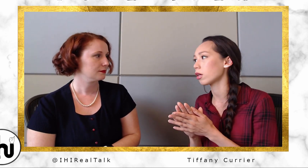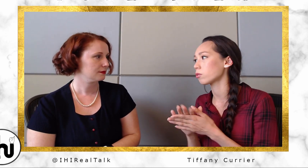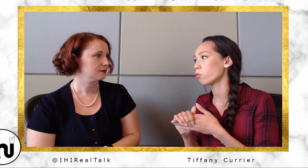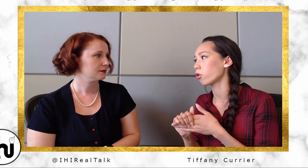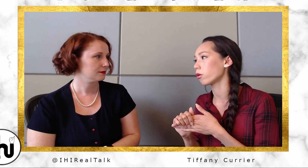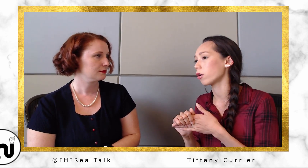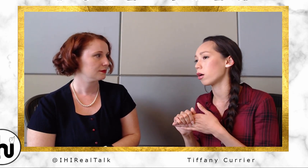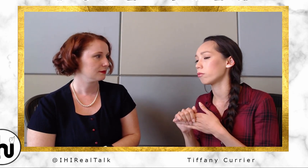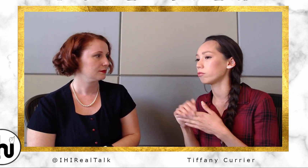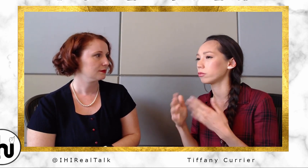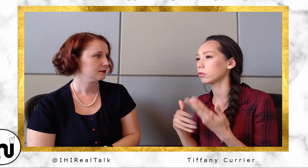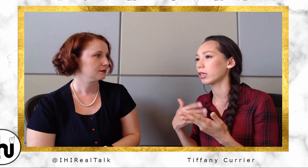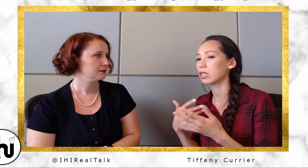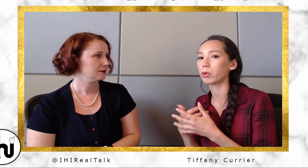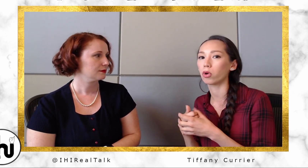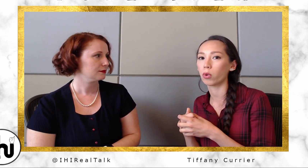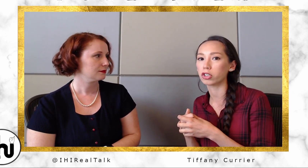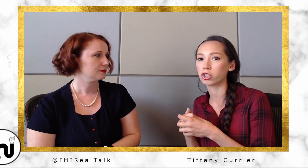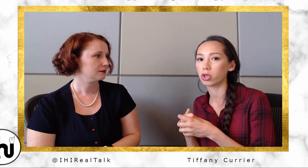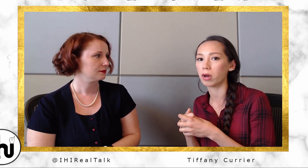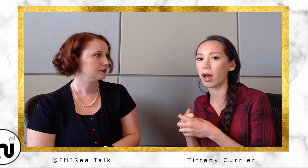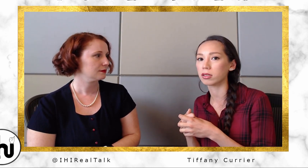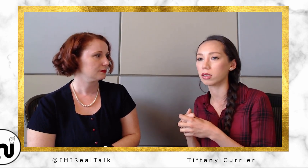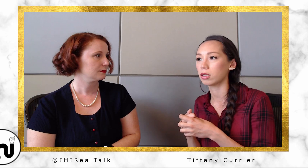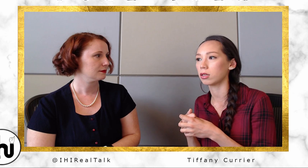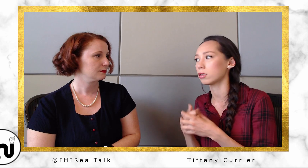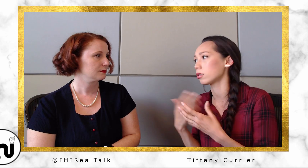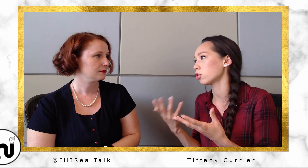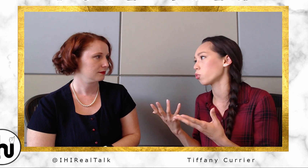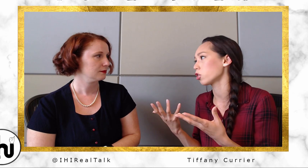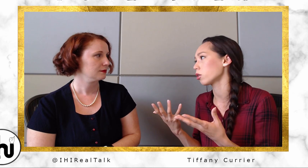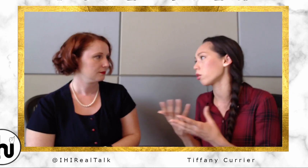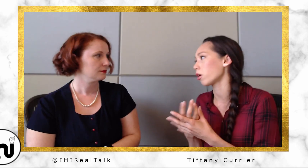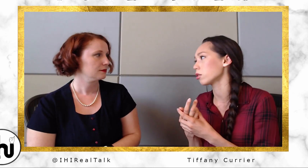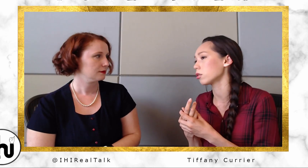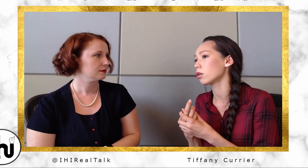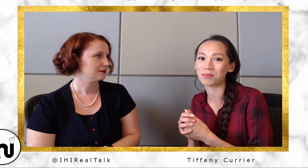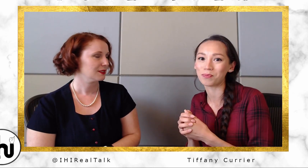more like typical questions you would ask in a situation that arises.